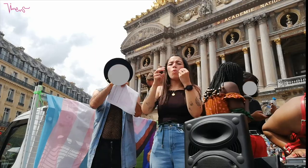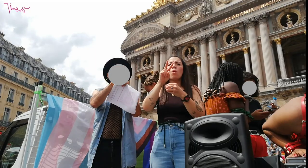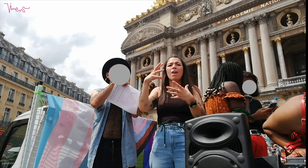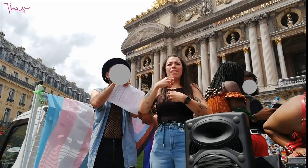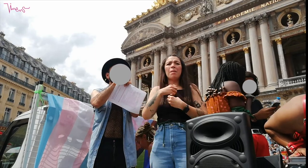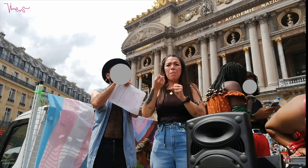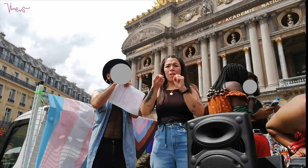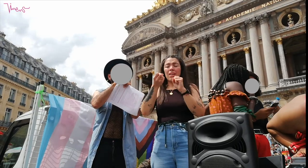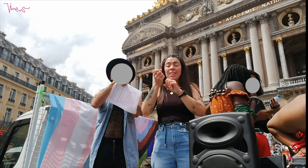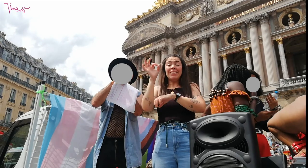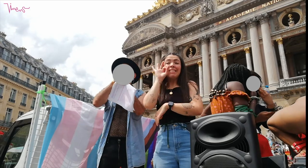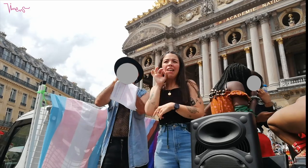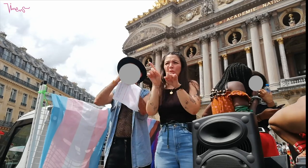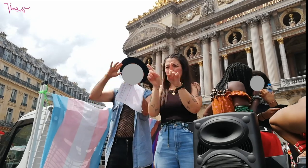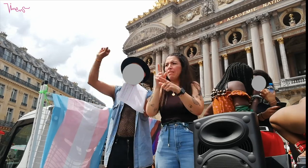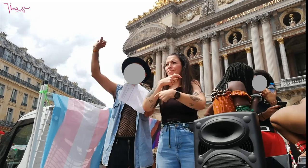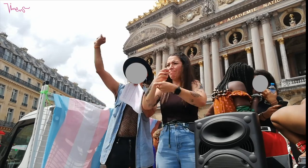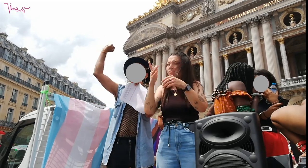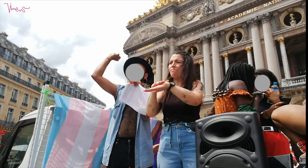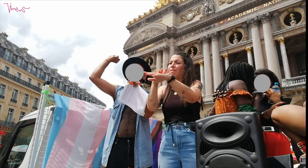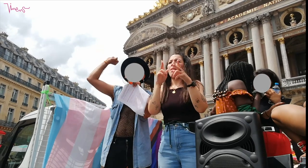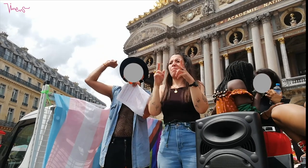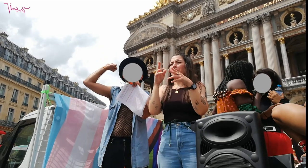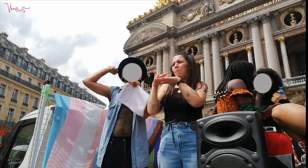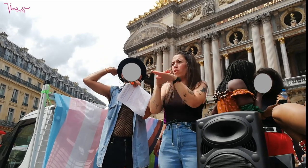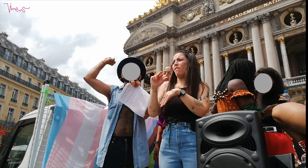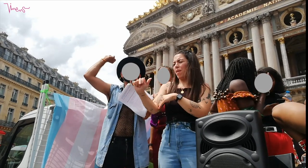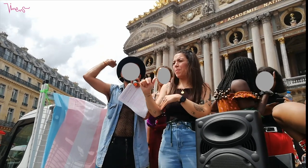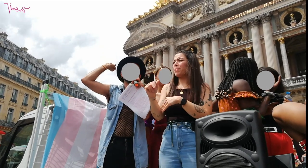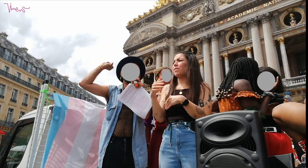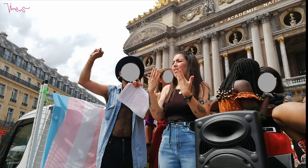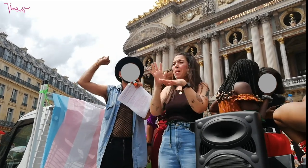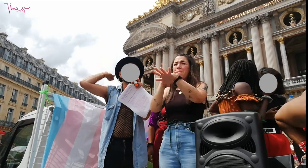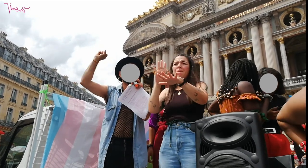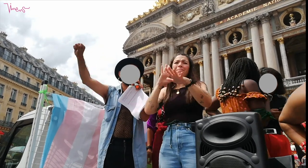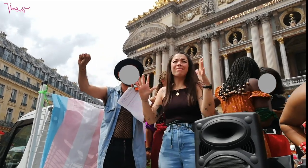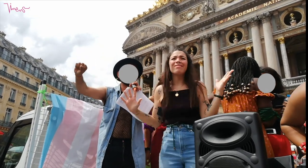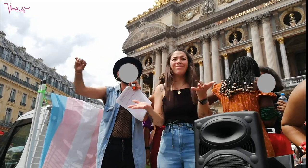We will start our walk. This is a very, very good opportunity for us to shout very loudly against racism